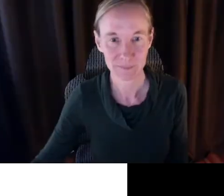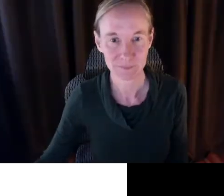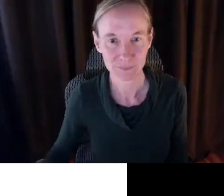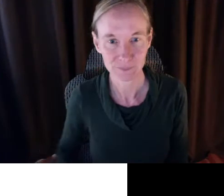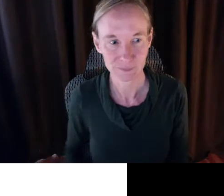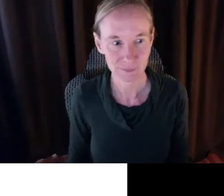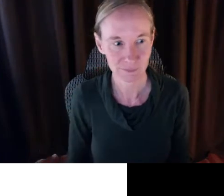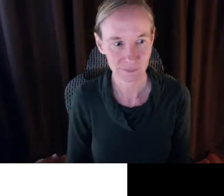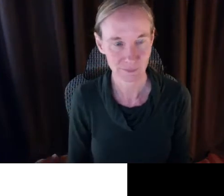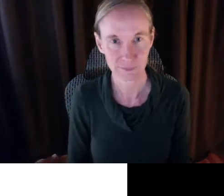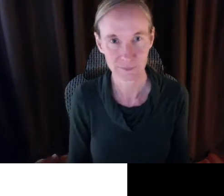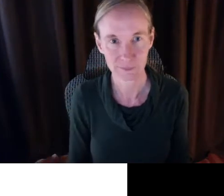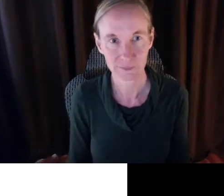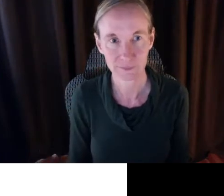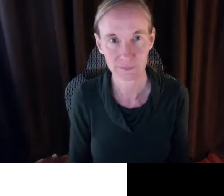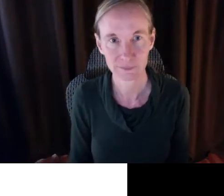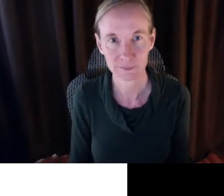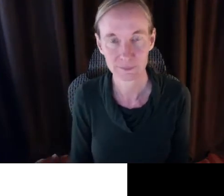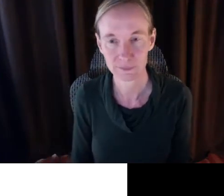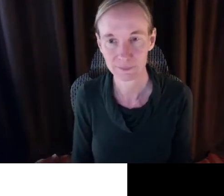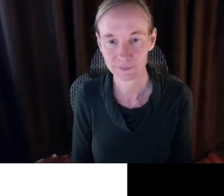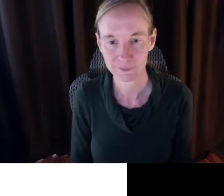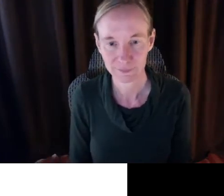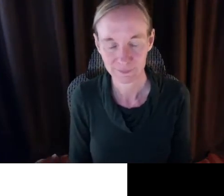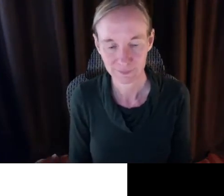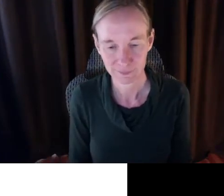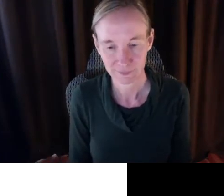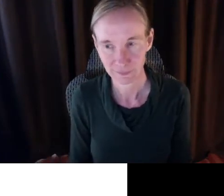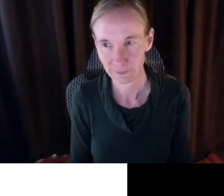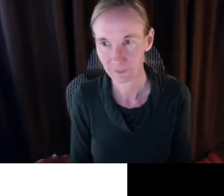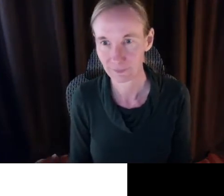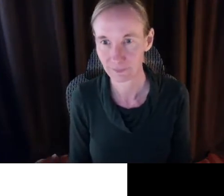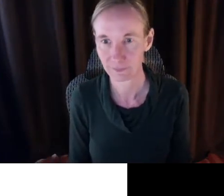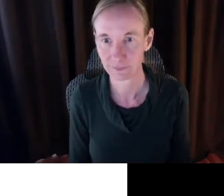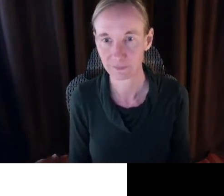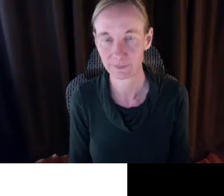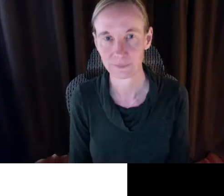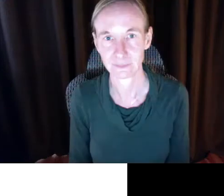everyone.